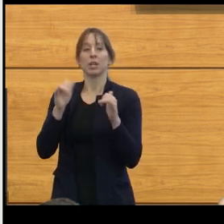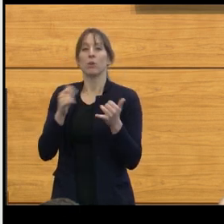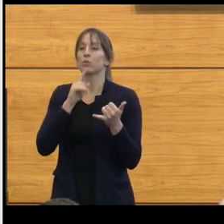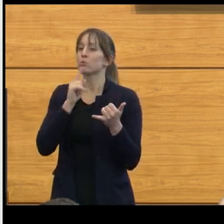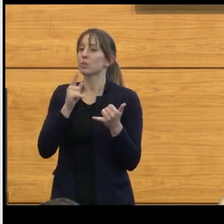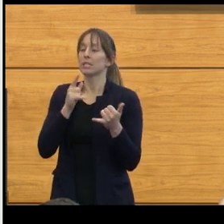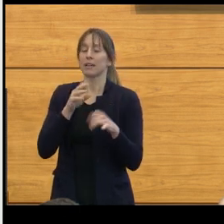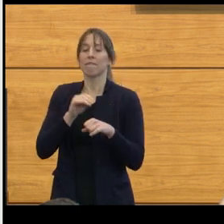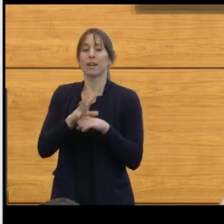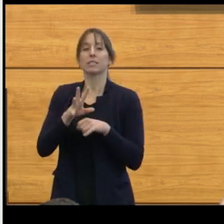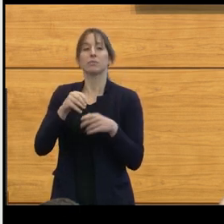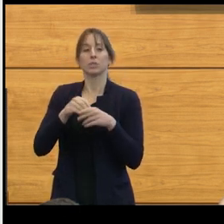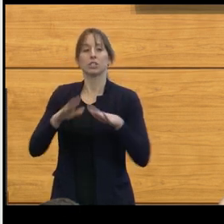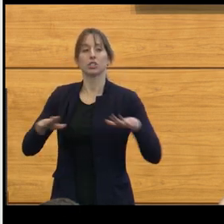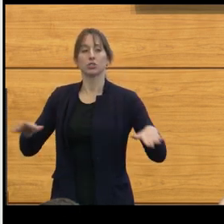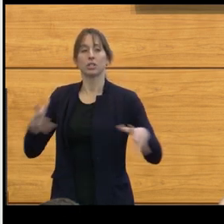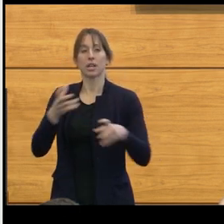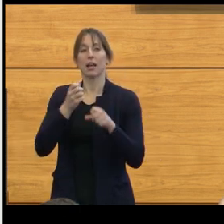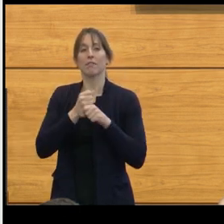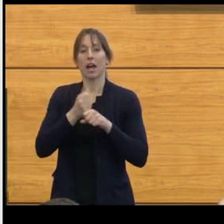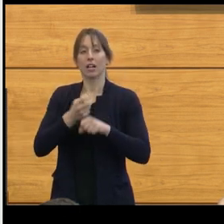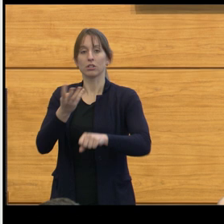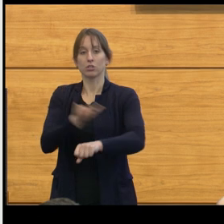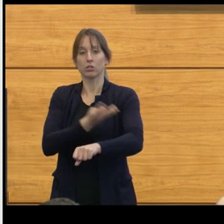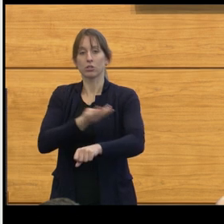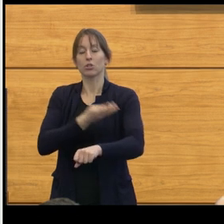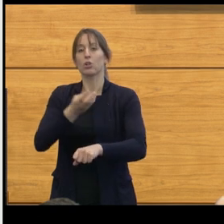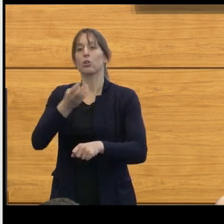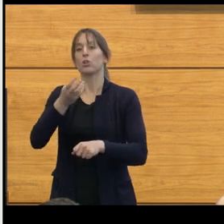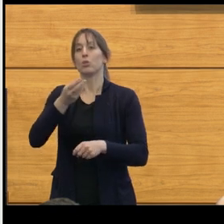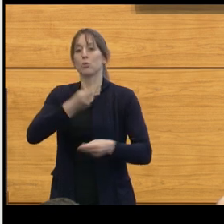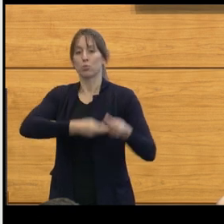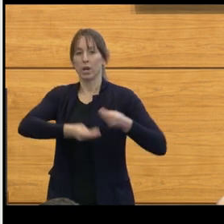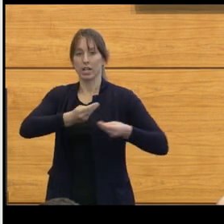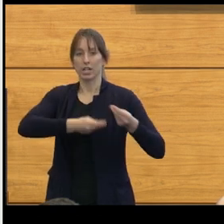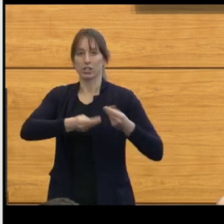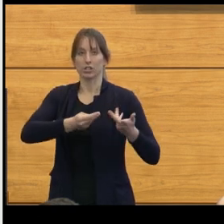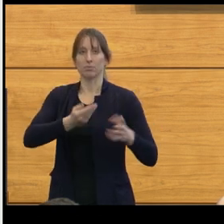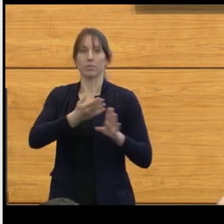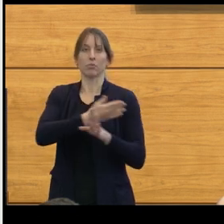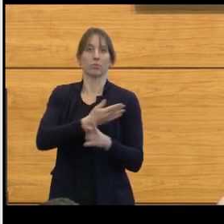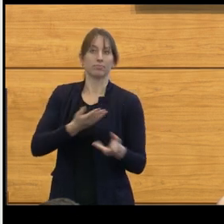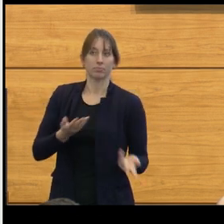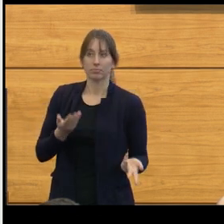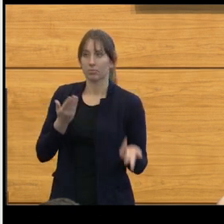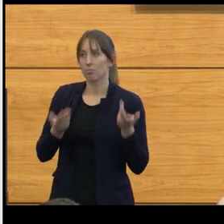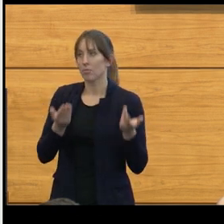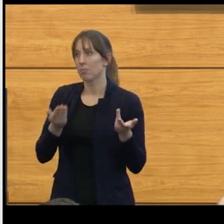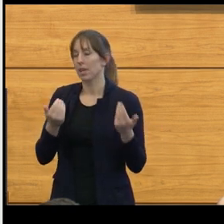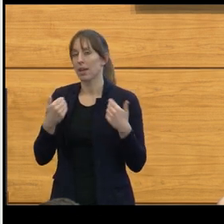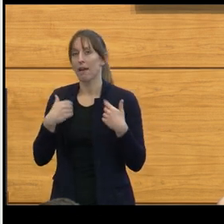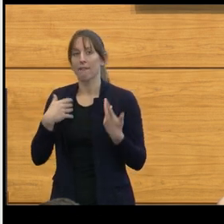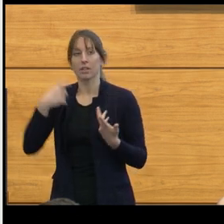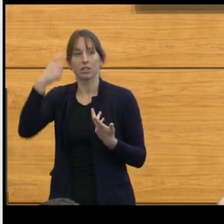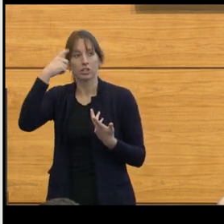in the children who have received radiation early on. They have endocrine problems, they have sensory and neurologic deficits.